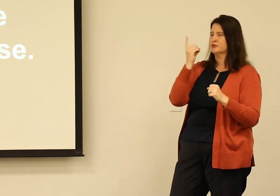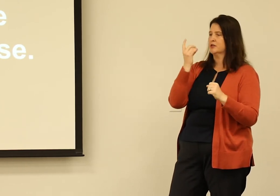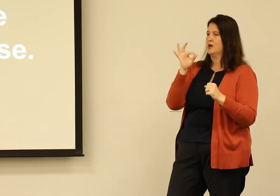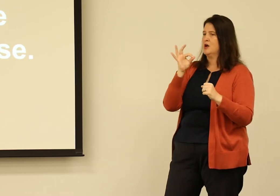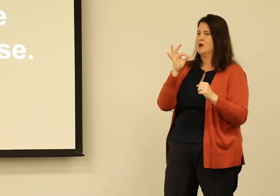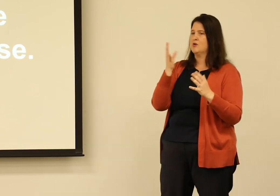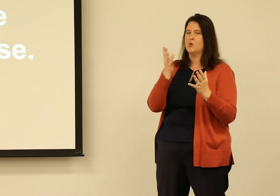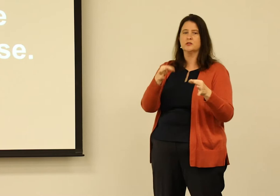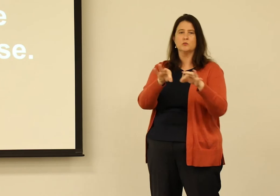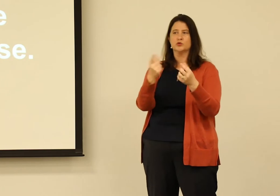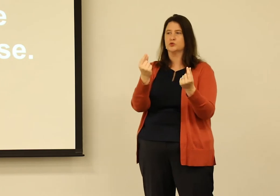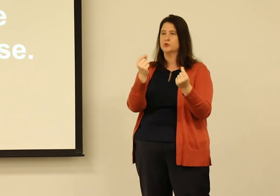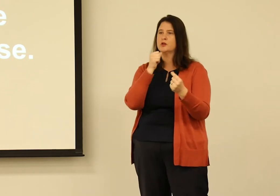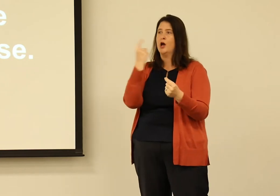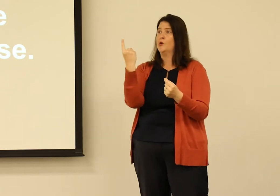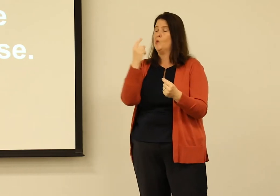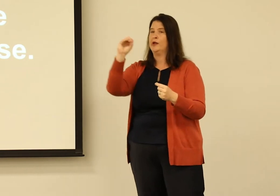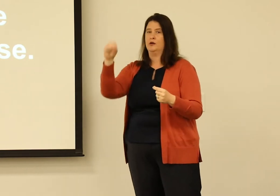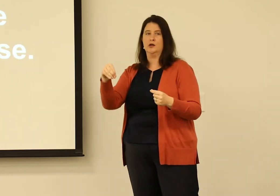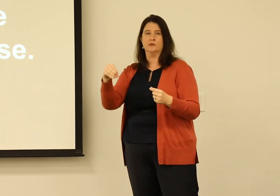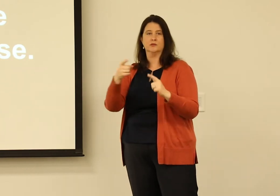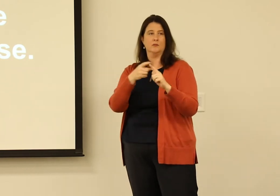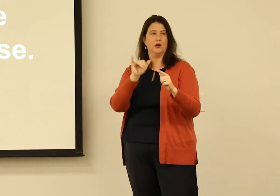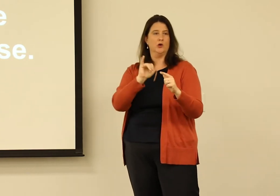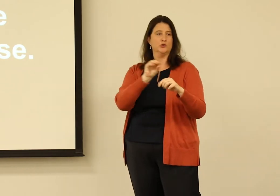So right now, we're really shifting our understanding of important